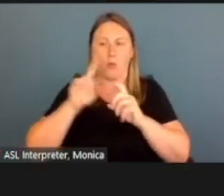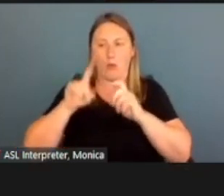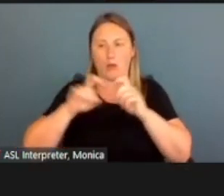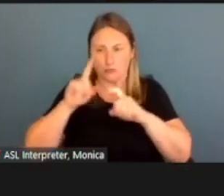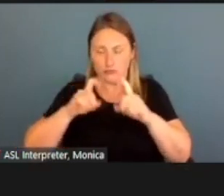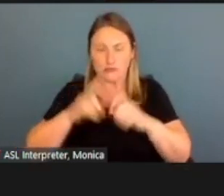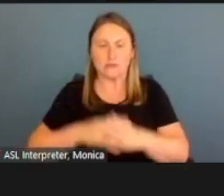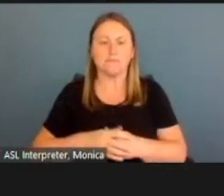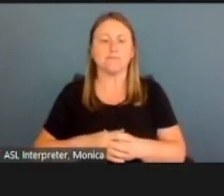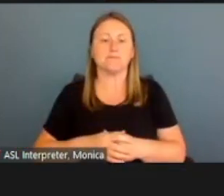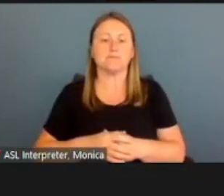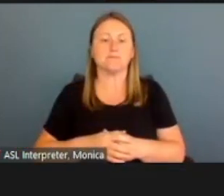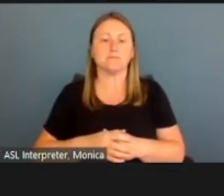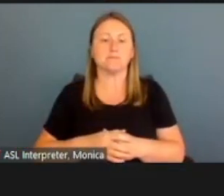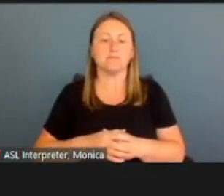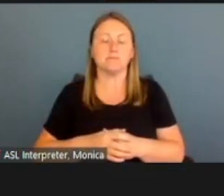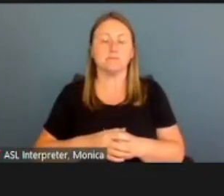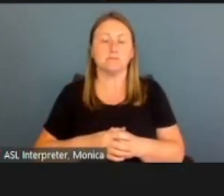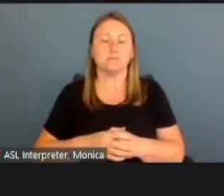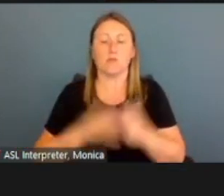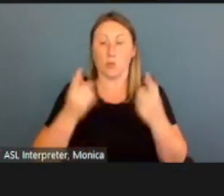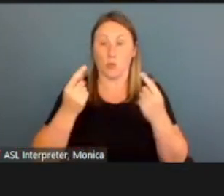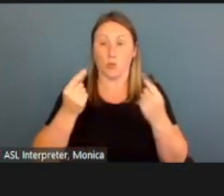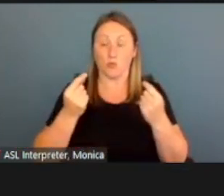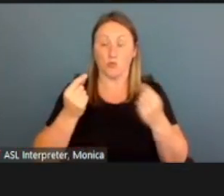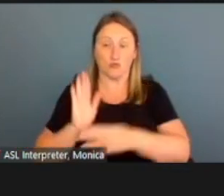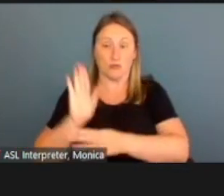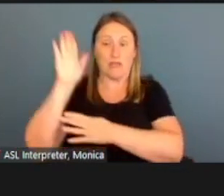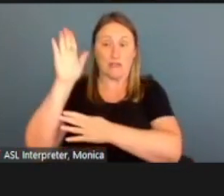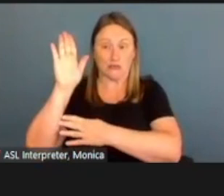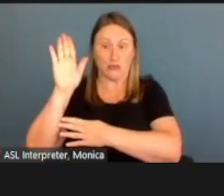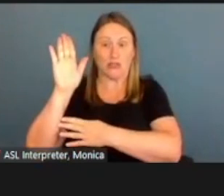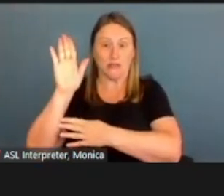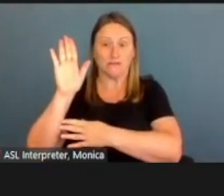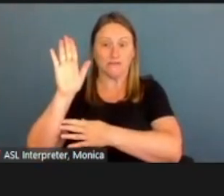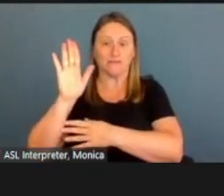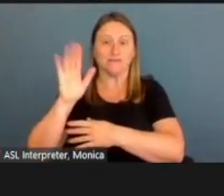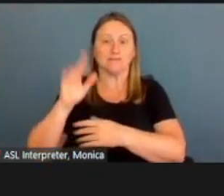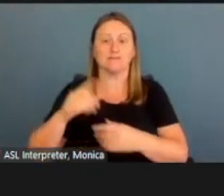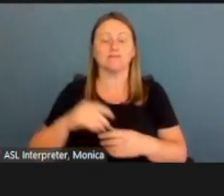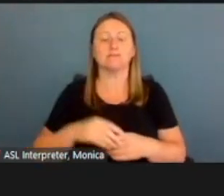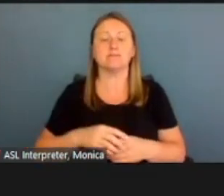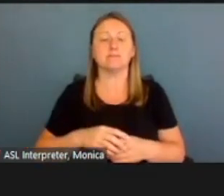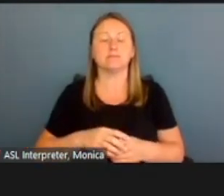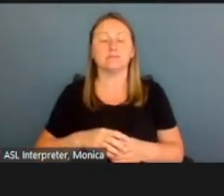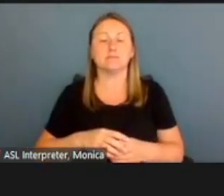We will ask participants to raise your hand using the raise hand option and we will allow you